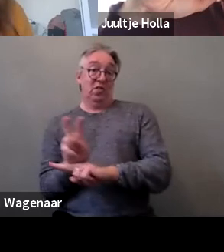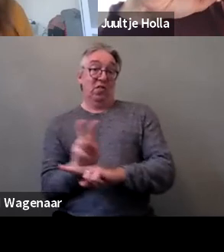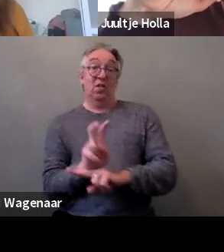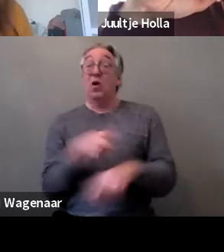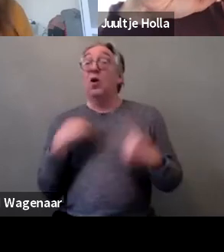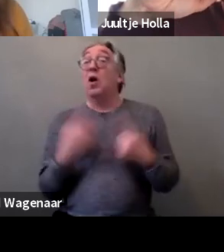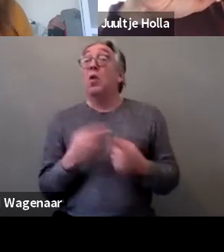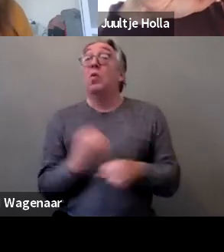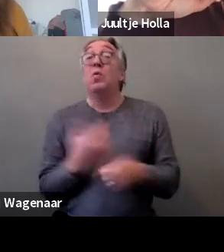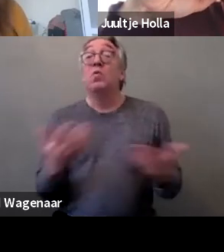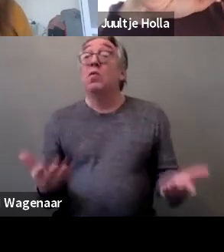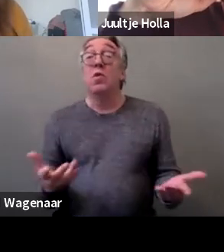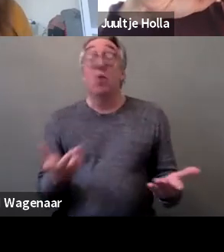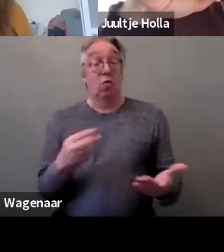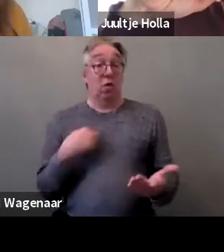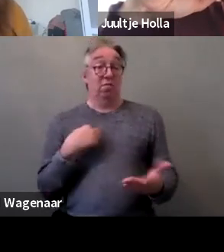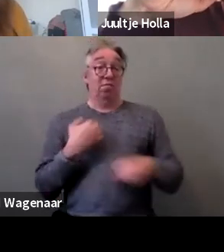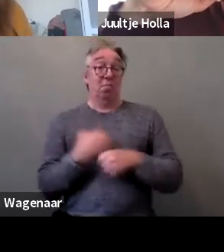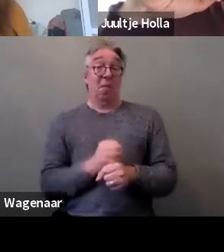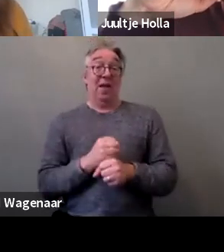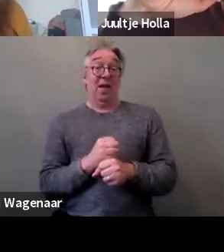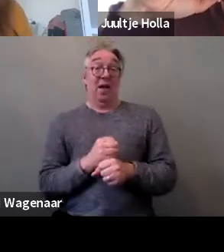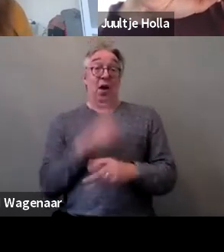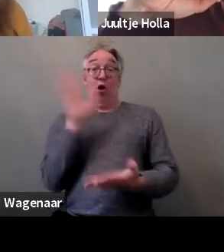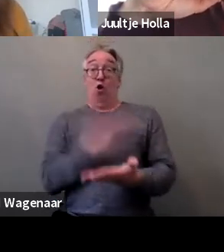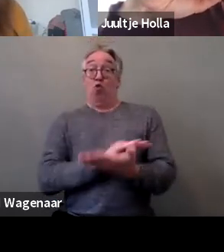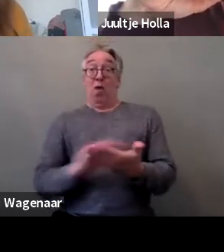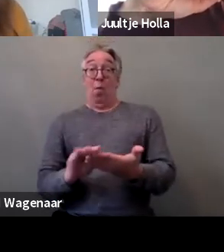to conduct evaluation reports, and like I said earlier on,